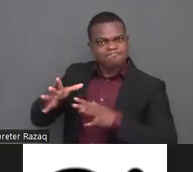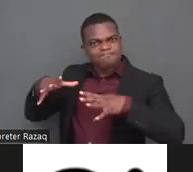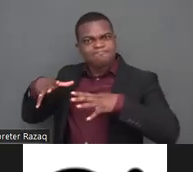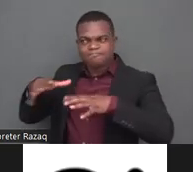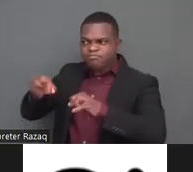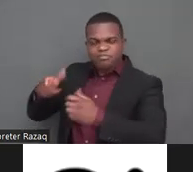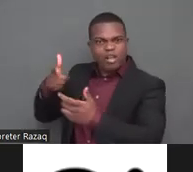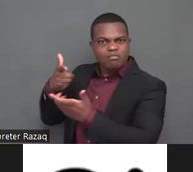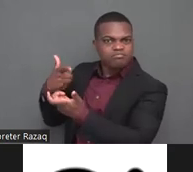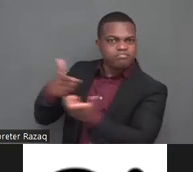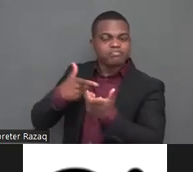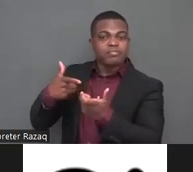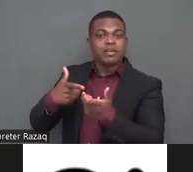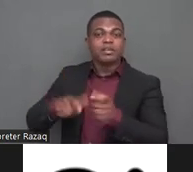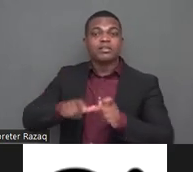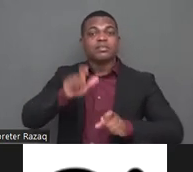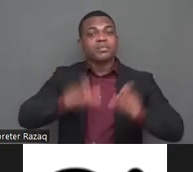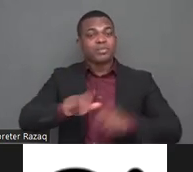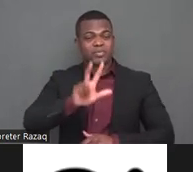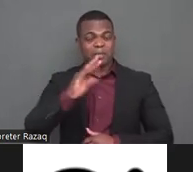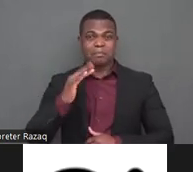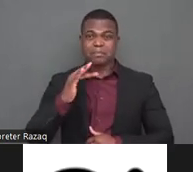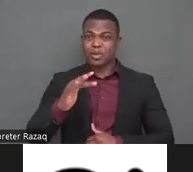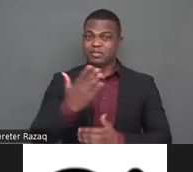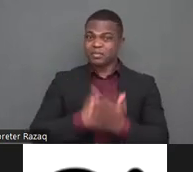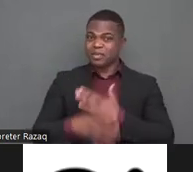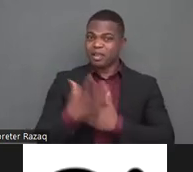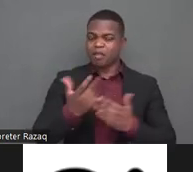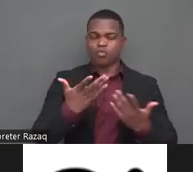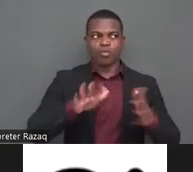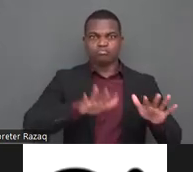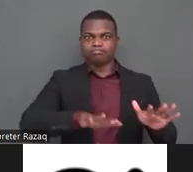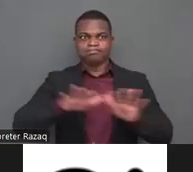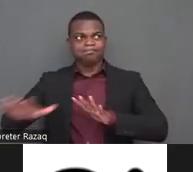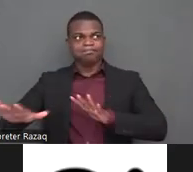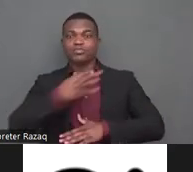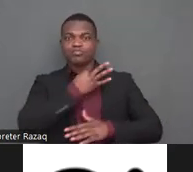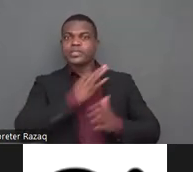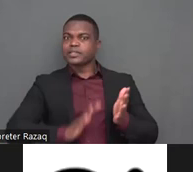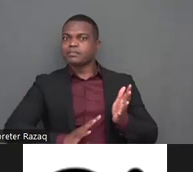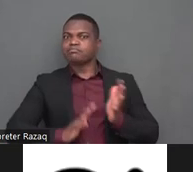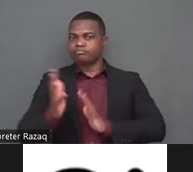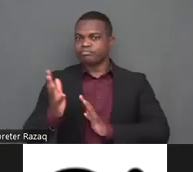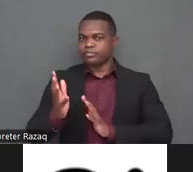persons with disabilities in ukraine is unknown many are reported to be trapped or abandoned